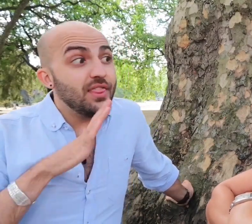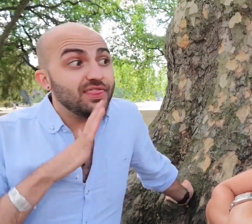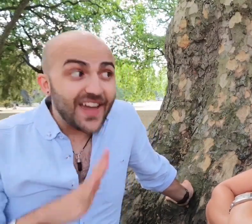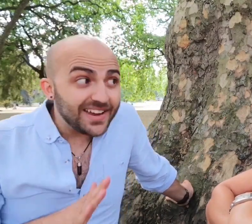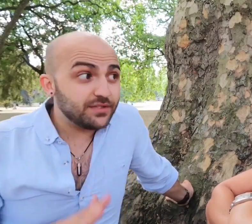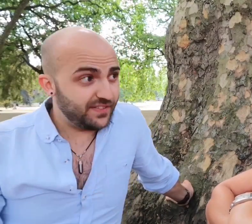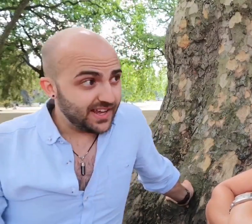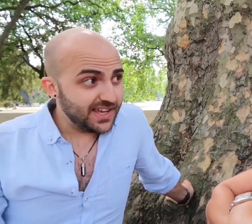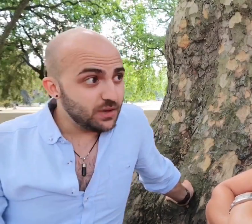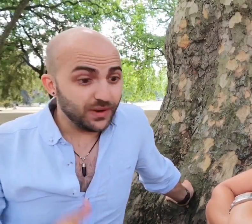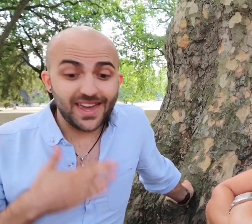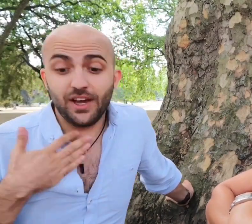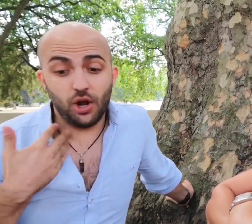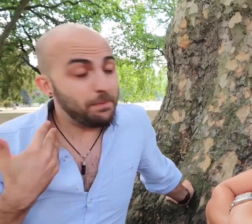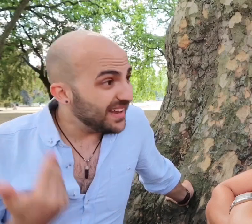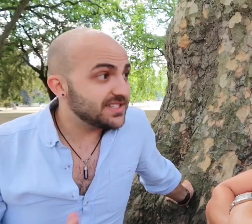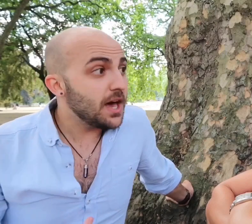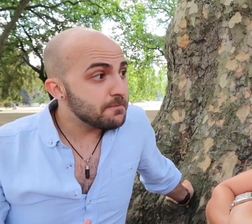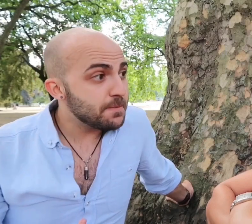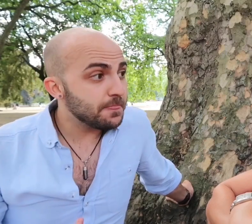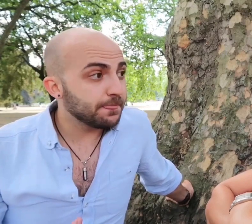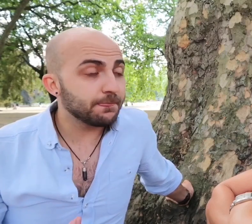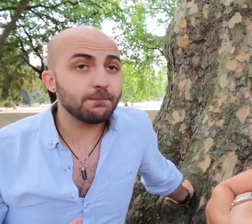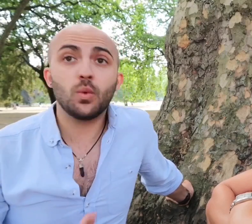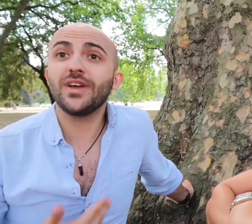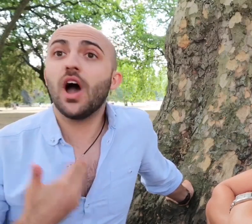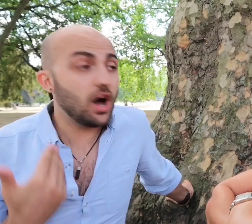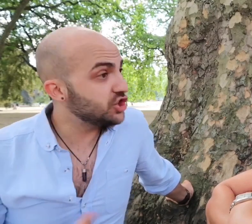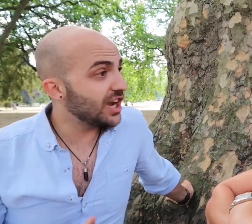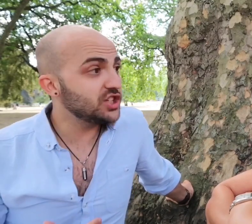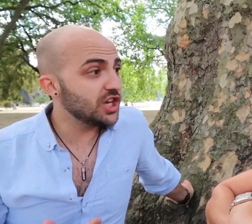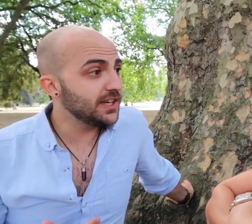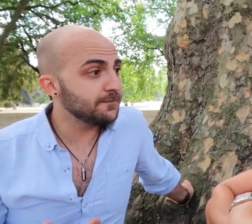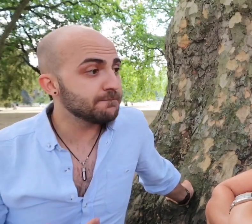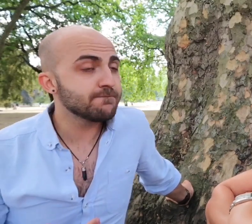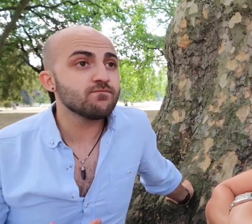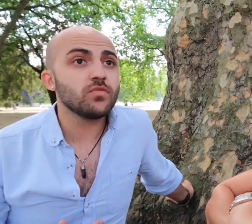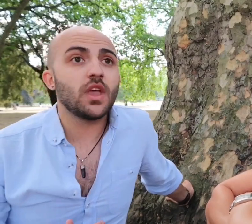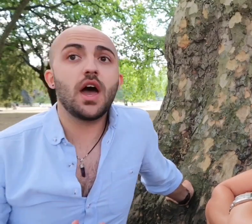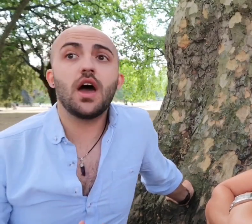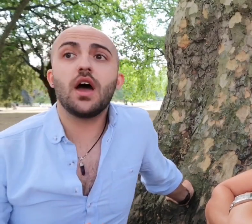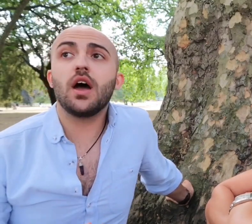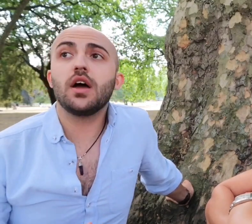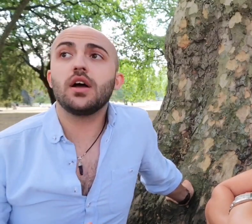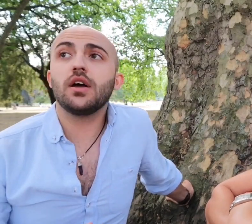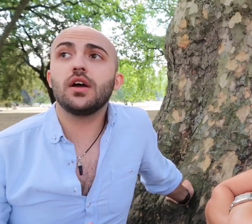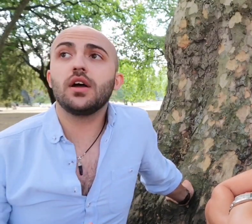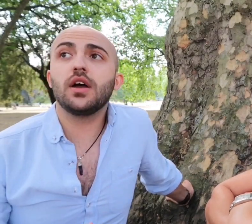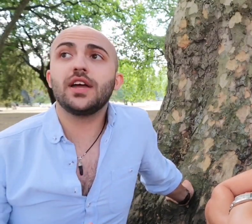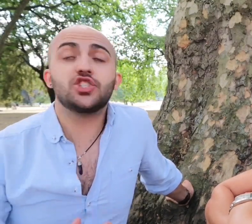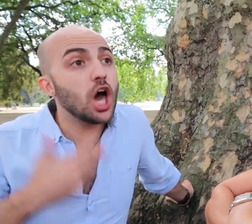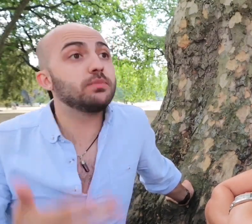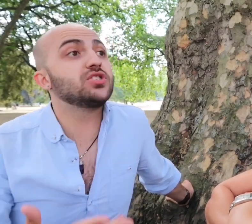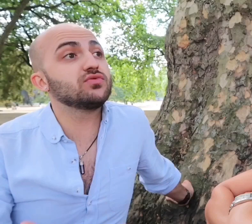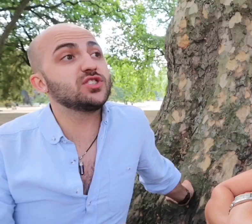thankfully we're getting a lot better we are changing, interpreters are